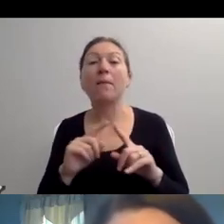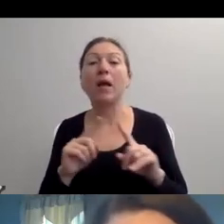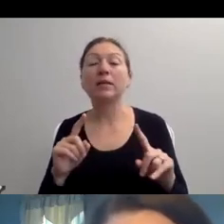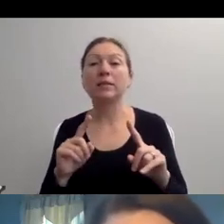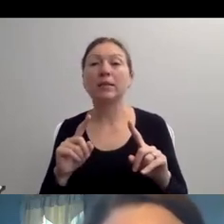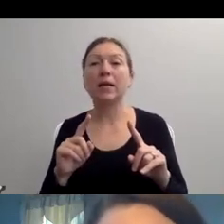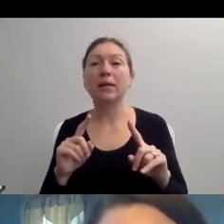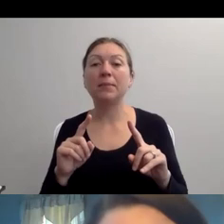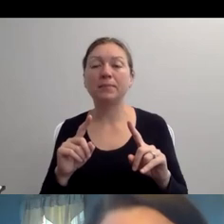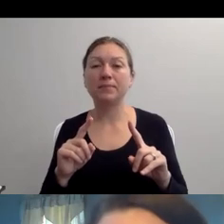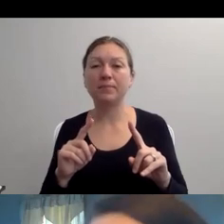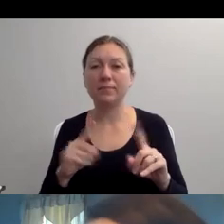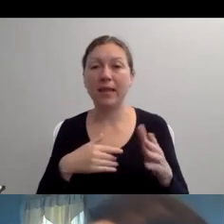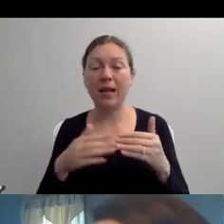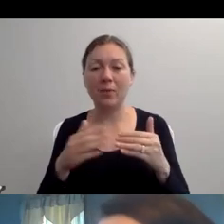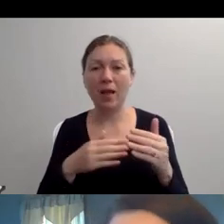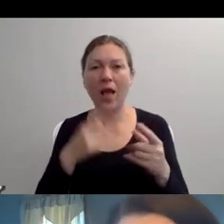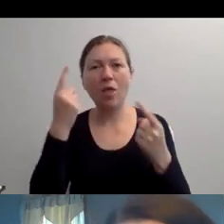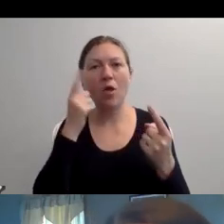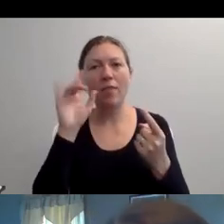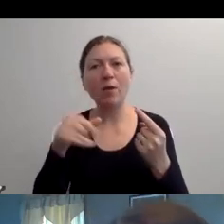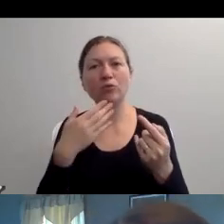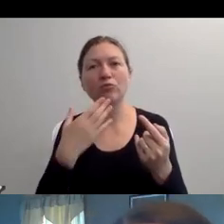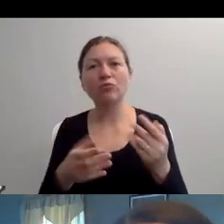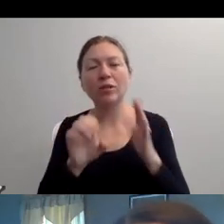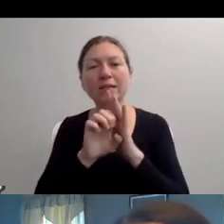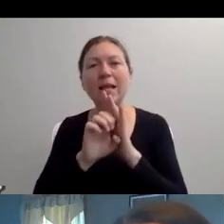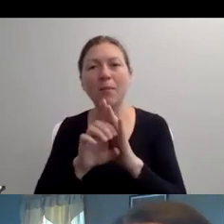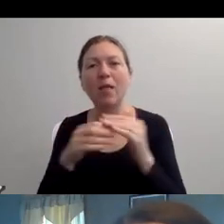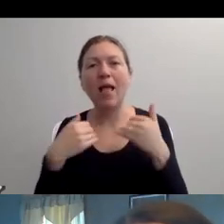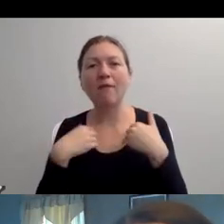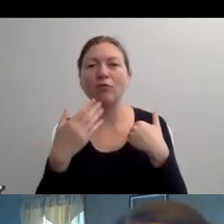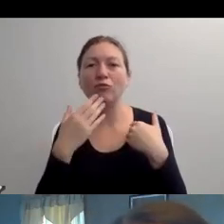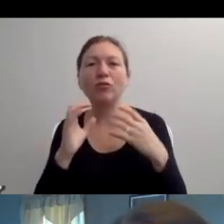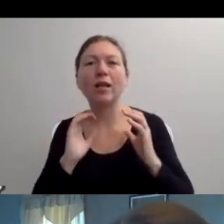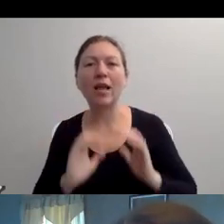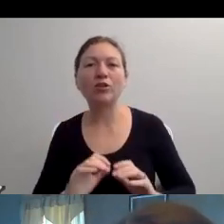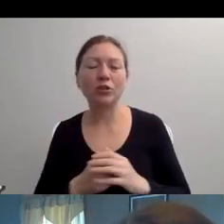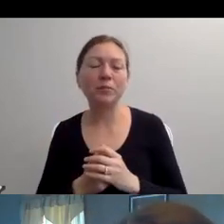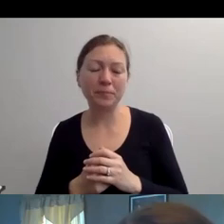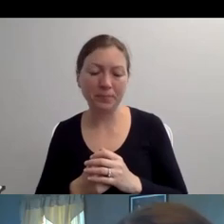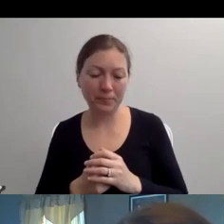AND THAT IS WHERE WE'RE AT RIGHT NOW."